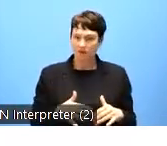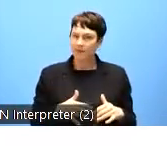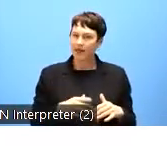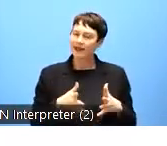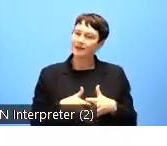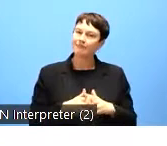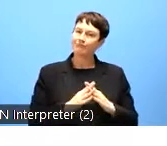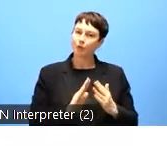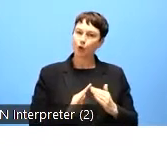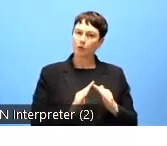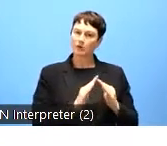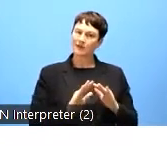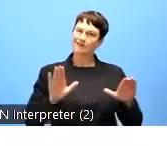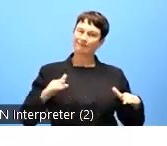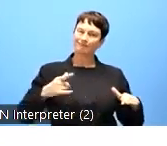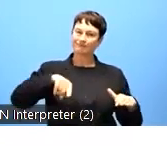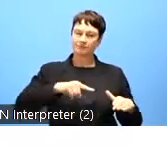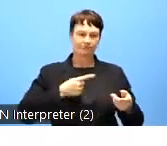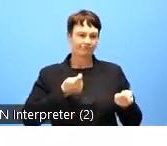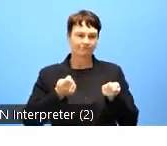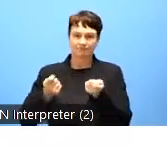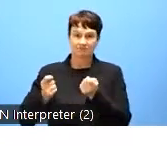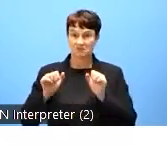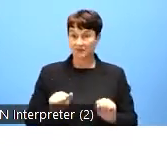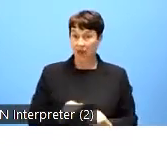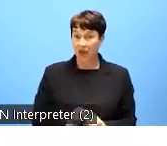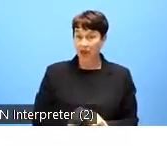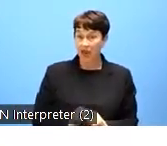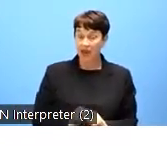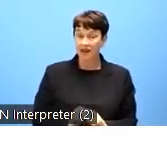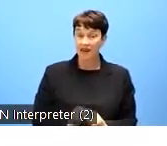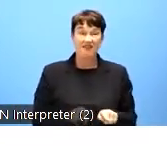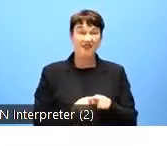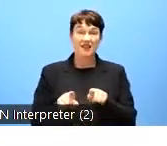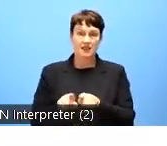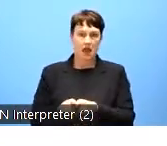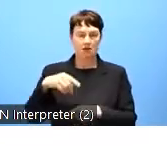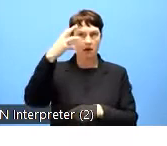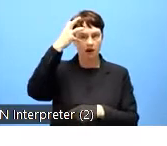of facilitating. Public sector accessibility experts work closely together. They exchange